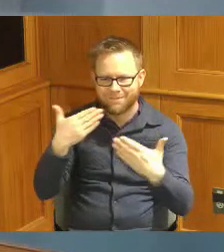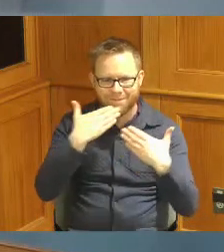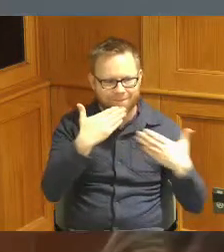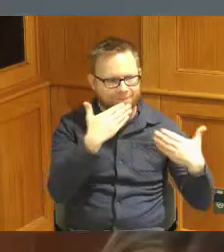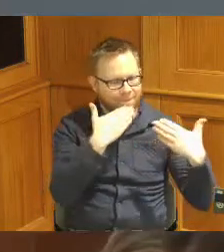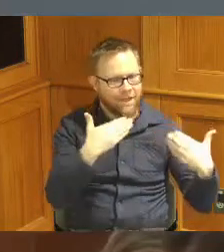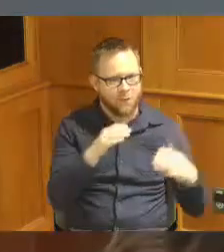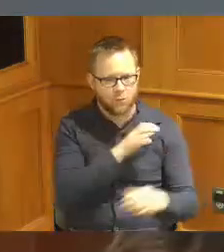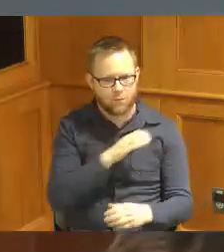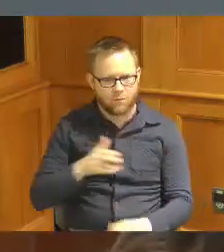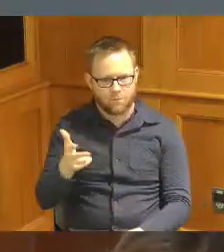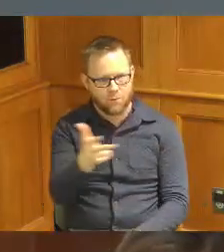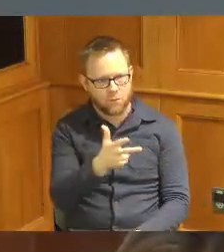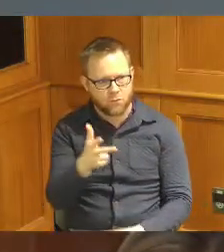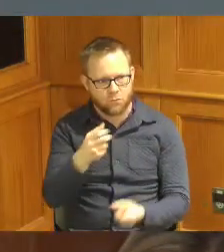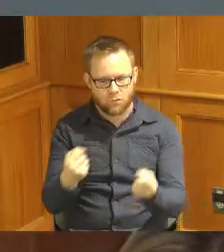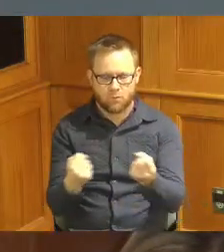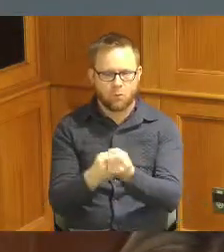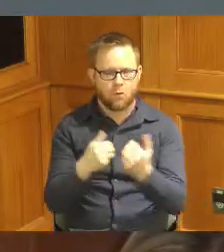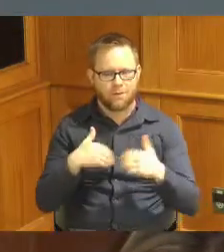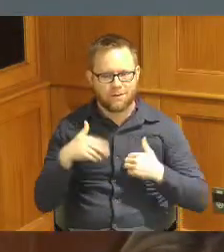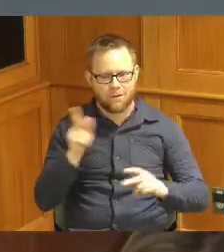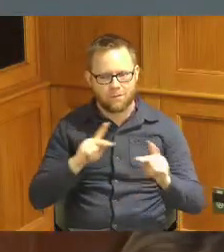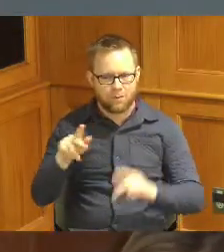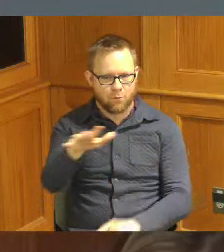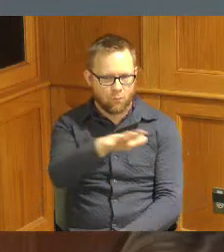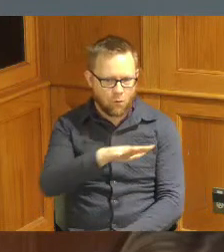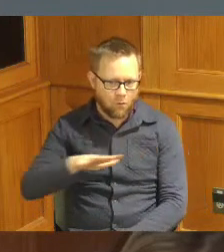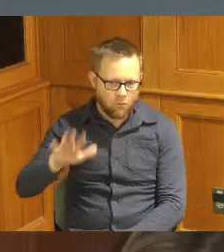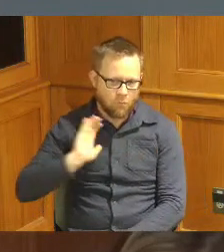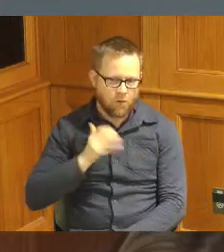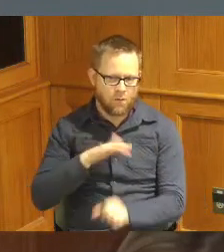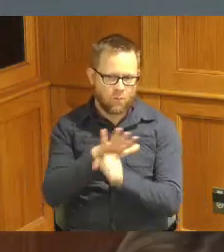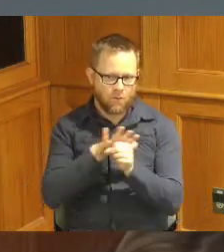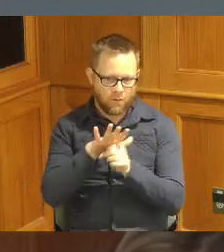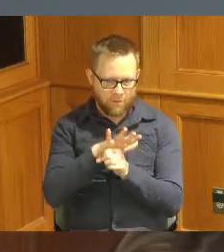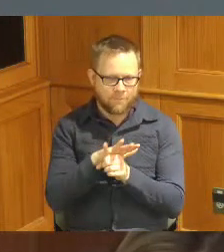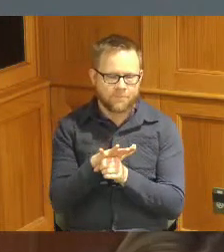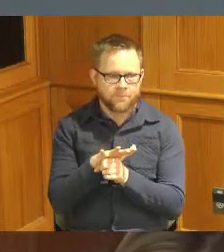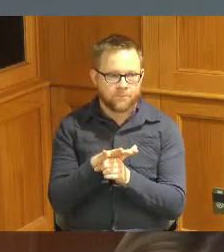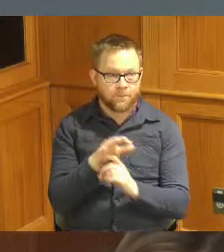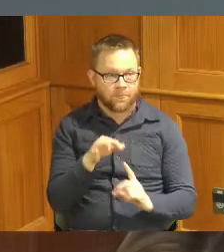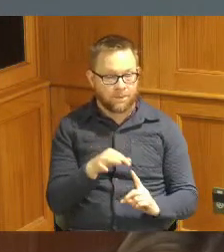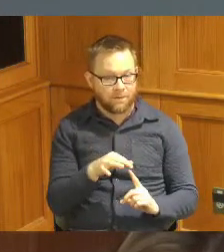the Commissioners for supporting youth across our region and especially for supporting youth